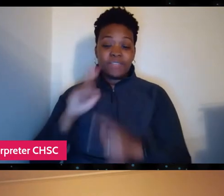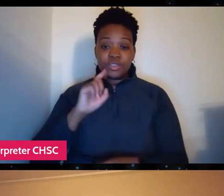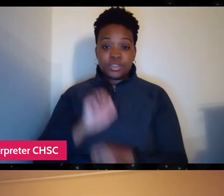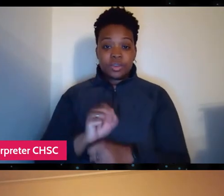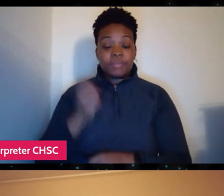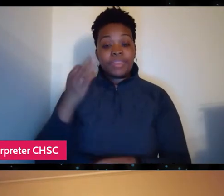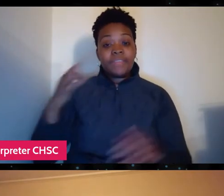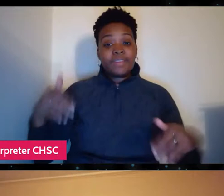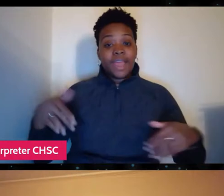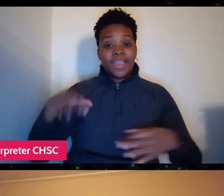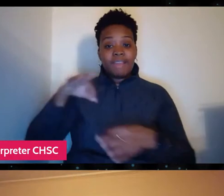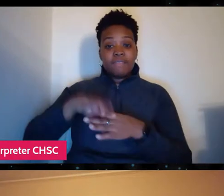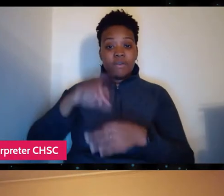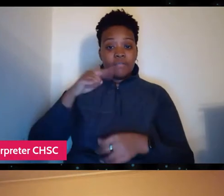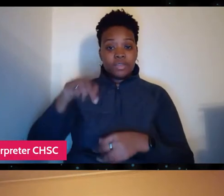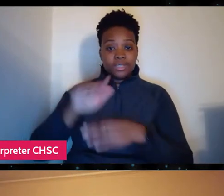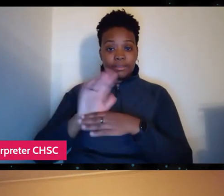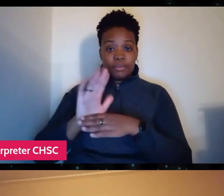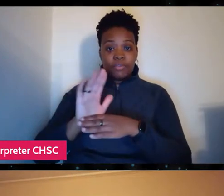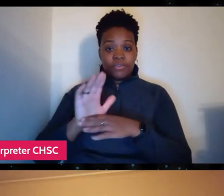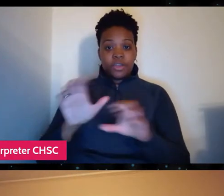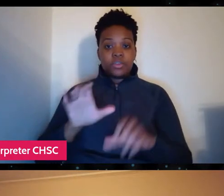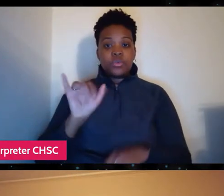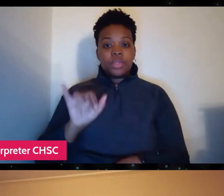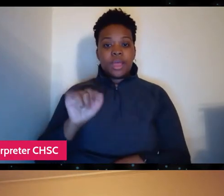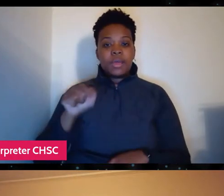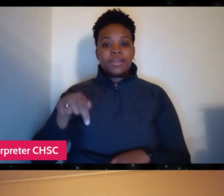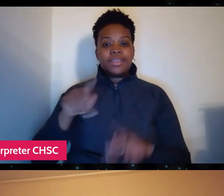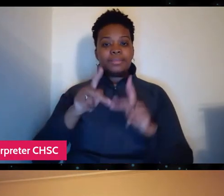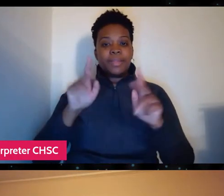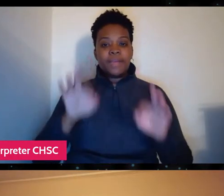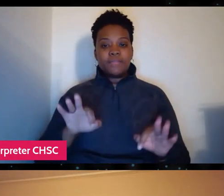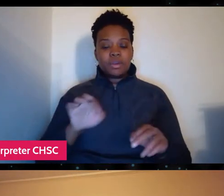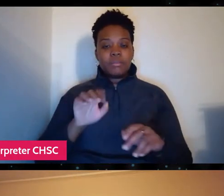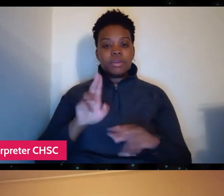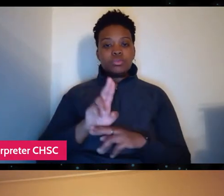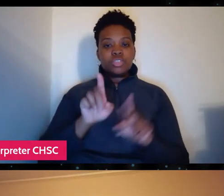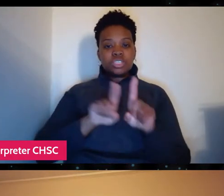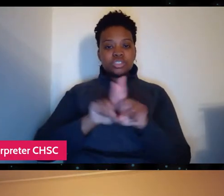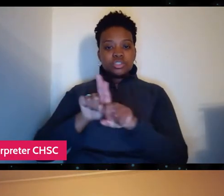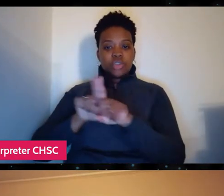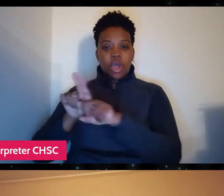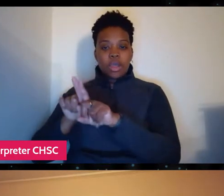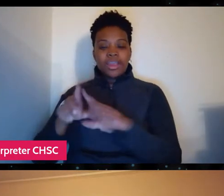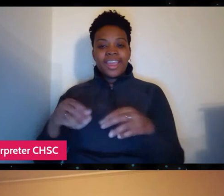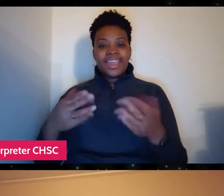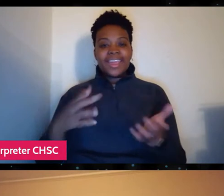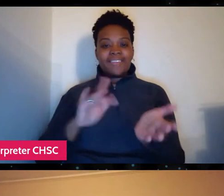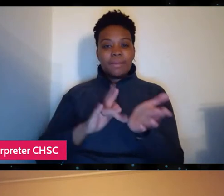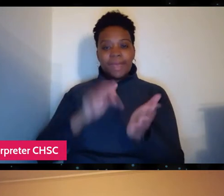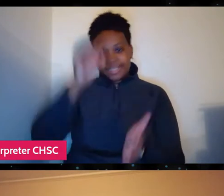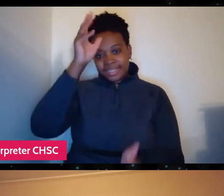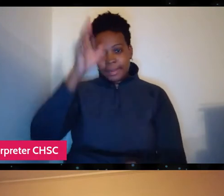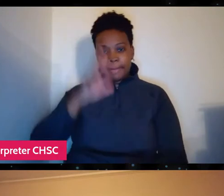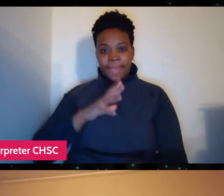make sure to do so on CIFF45 Streams platform using the star rating system and give "Medicine Man" the chance to win some cash prizes.